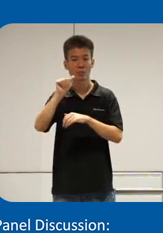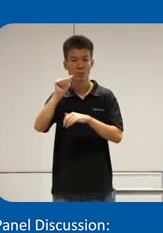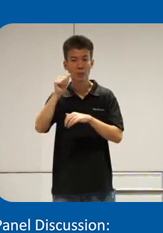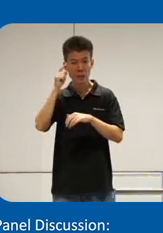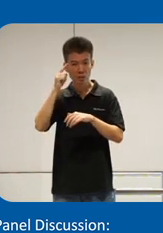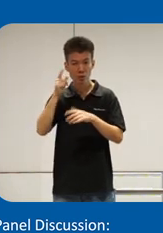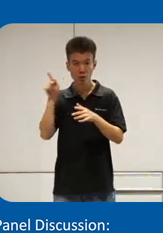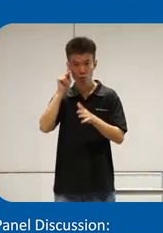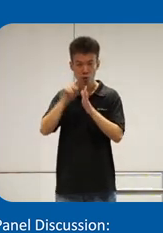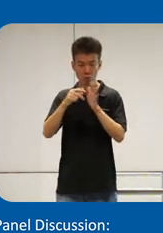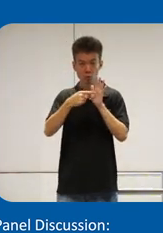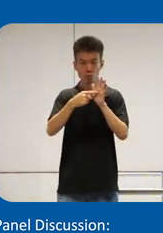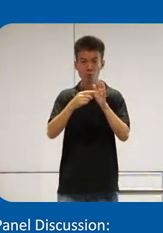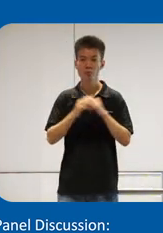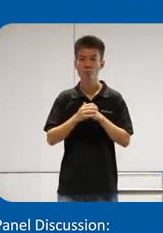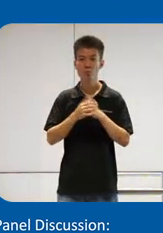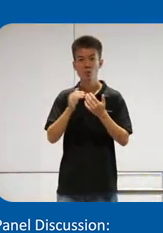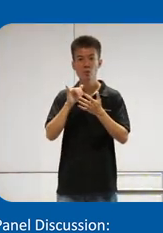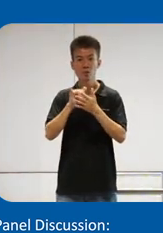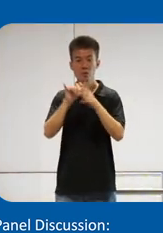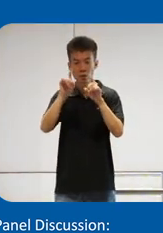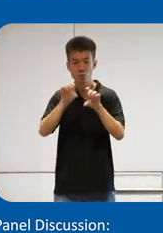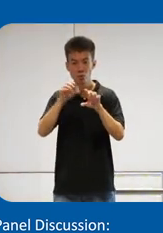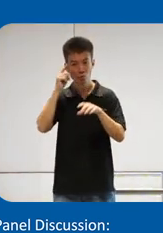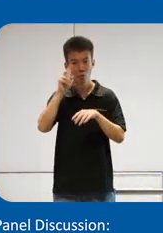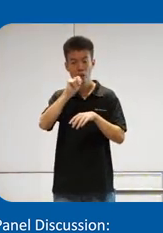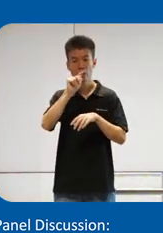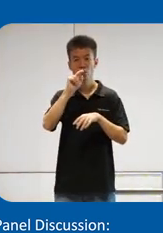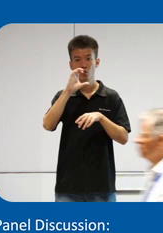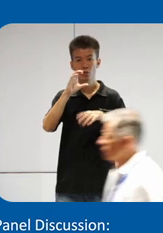photo should be showing a uh testing session that we did for at fair price uh it doesn't look like